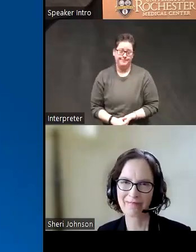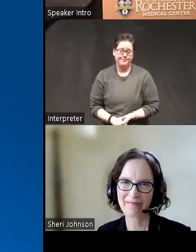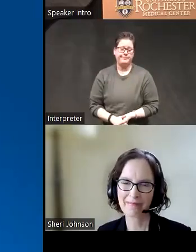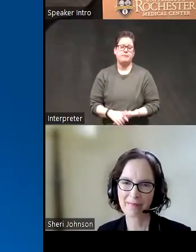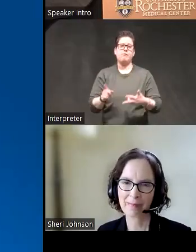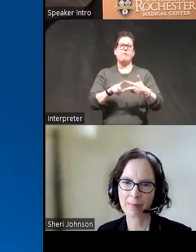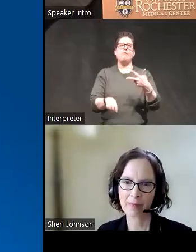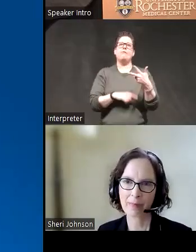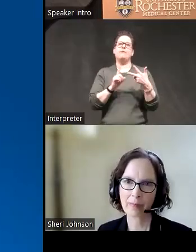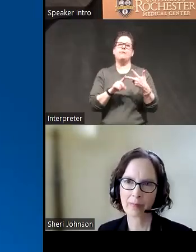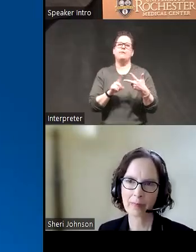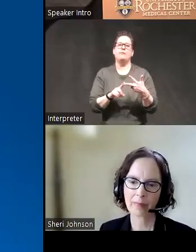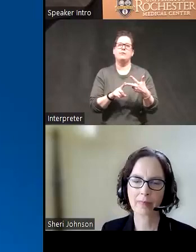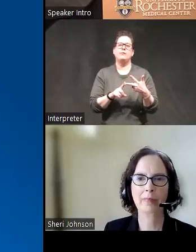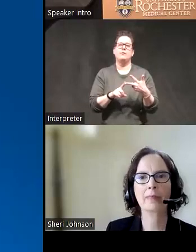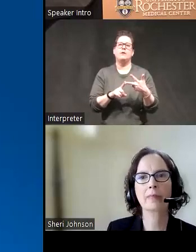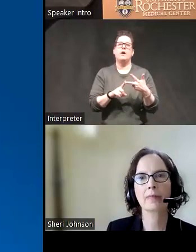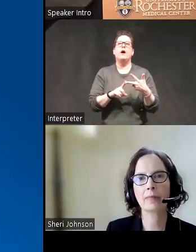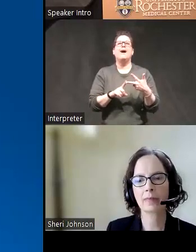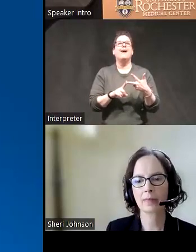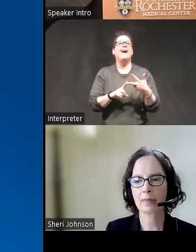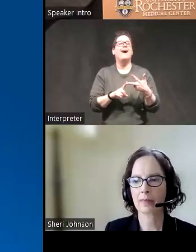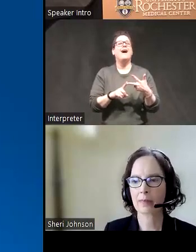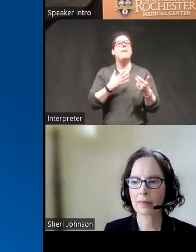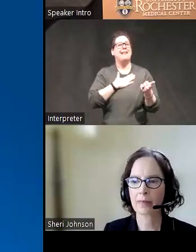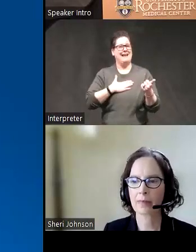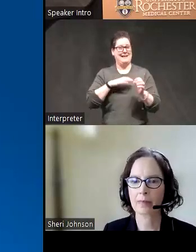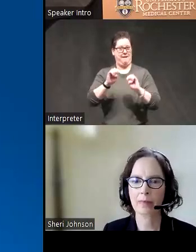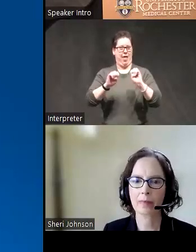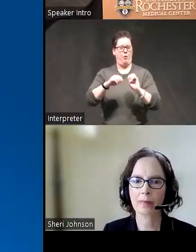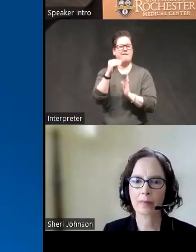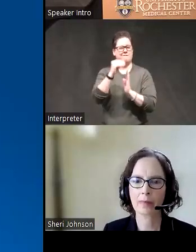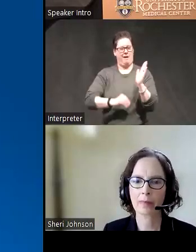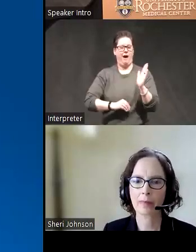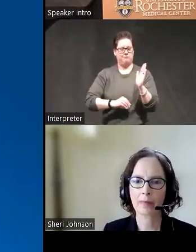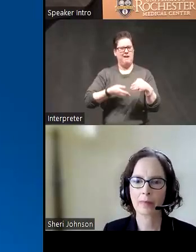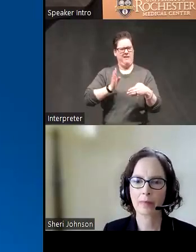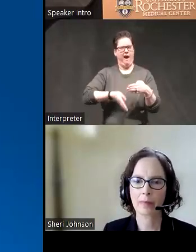also I wanted to mention um it's really good to fill out the evaluation of the grand rounds